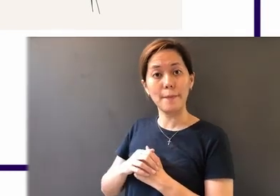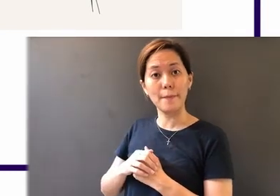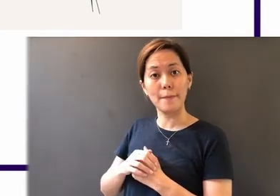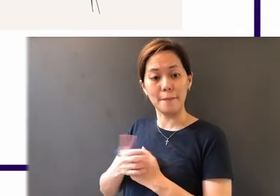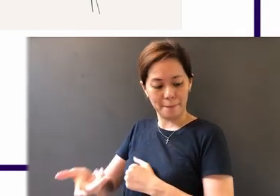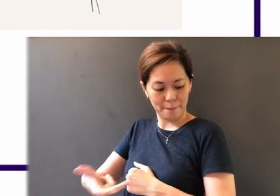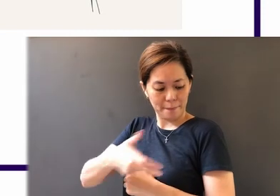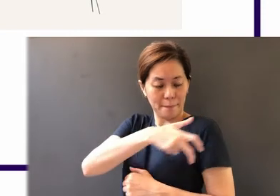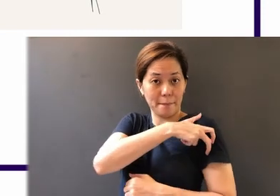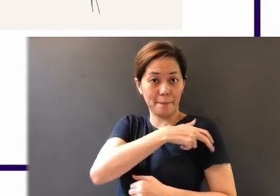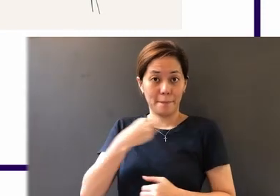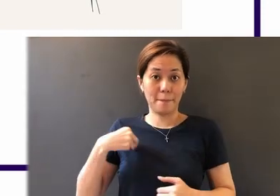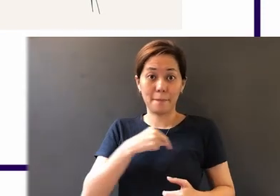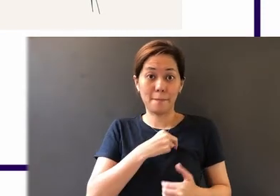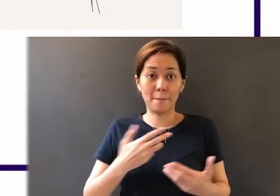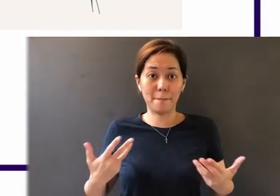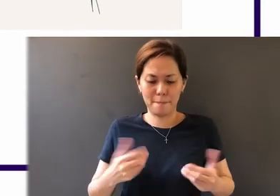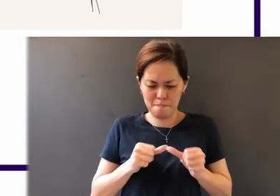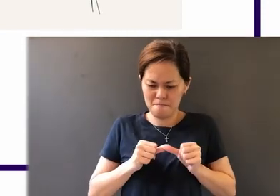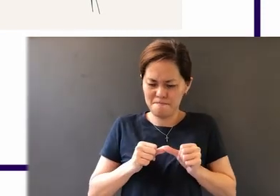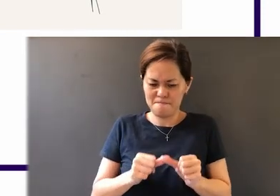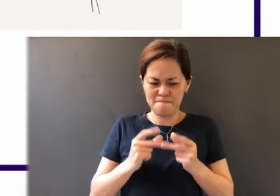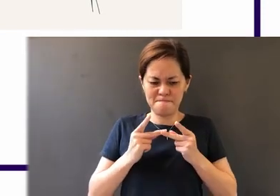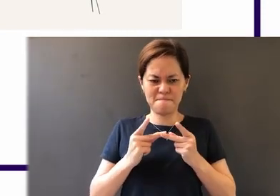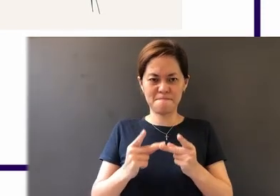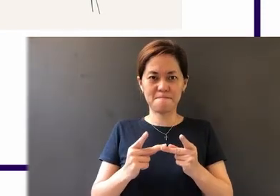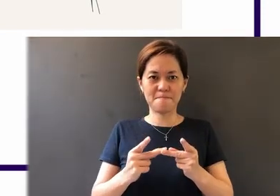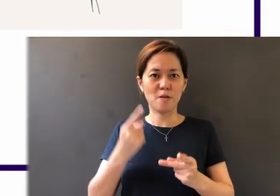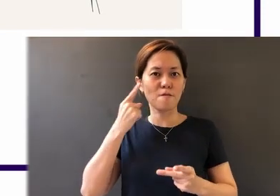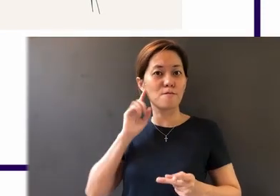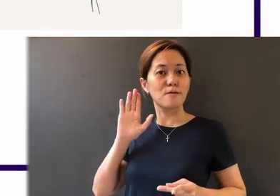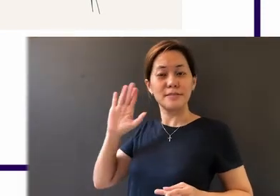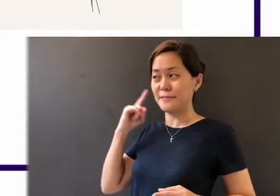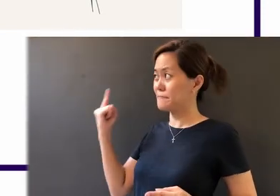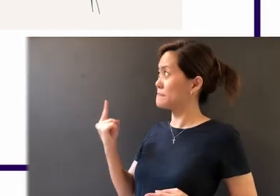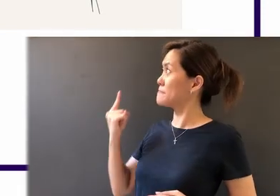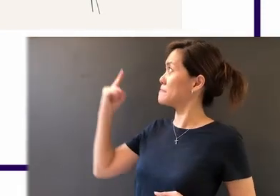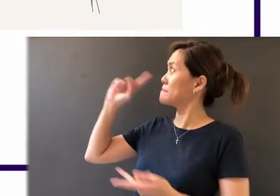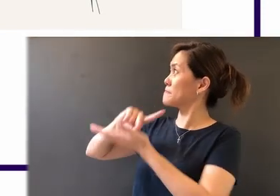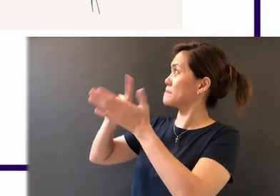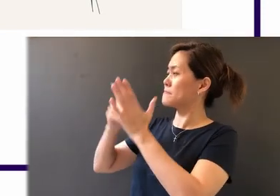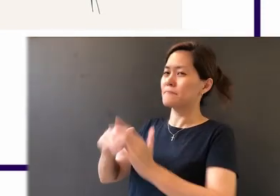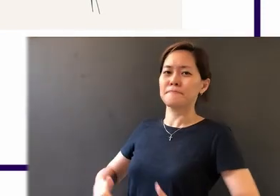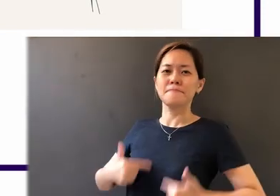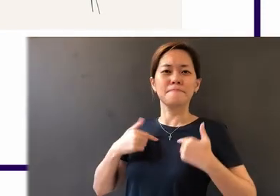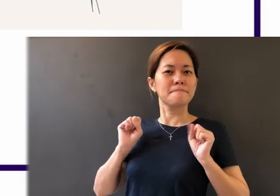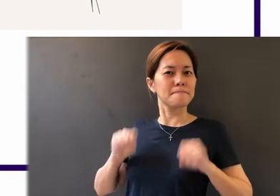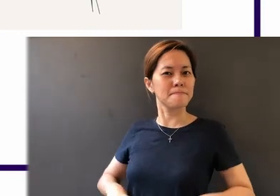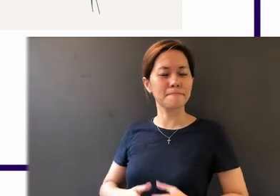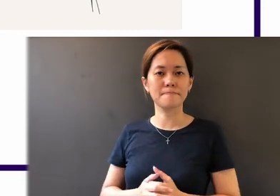enables us to persevere and live for His eternal purpose. And he gave us the